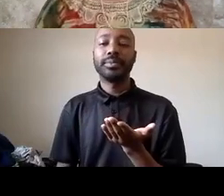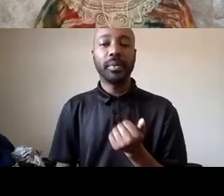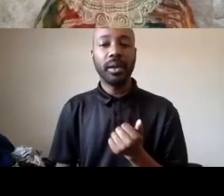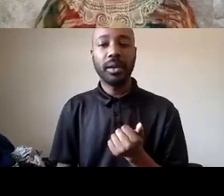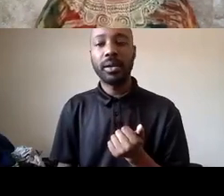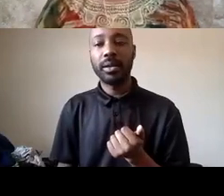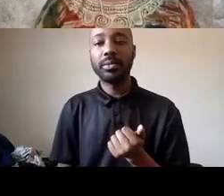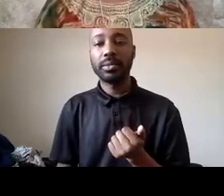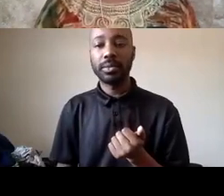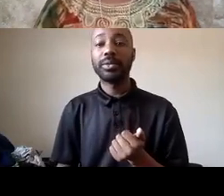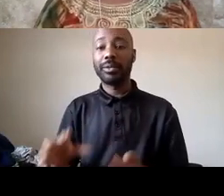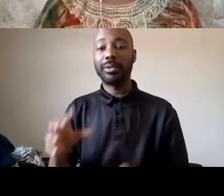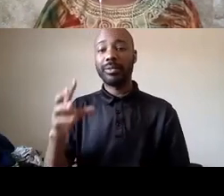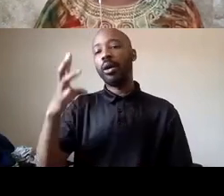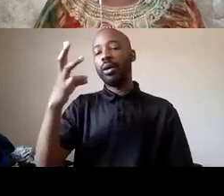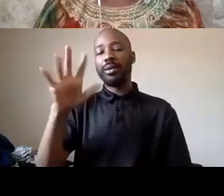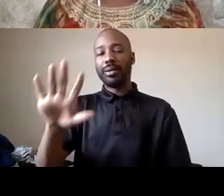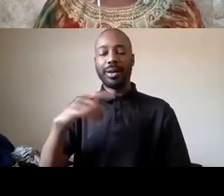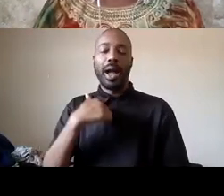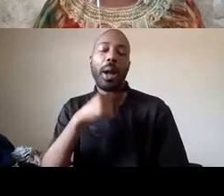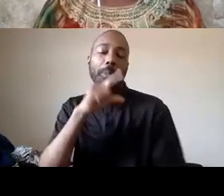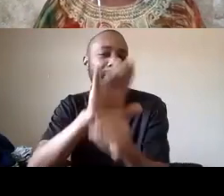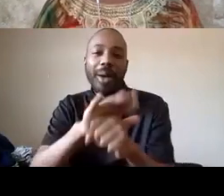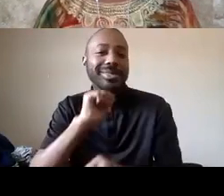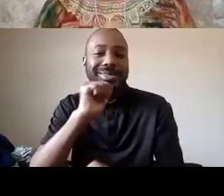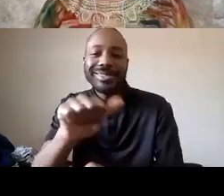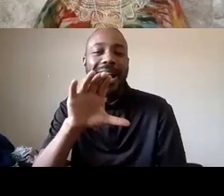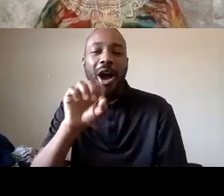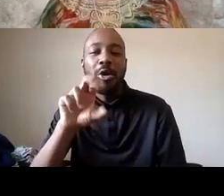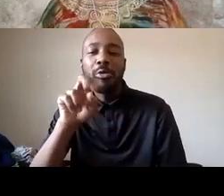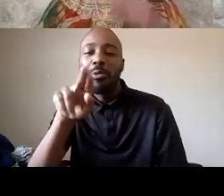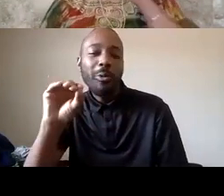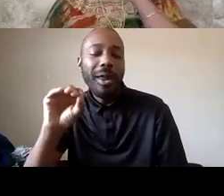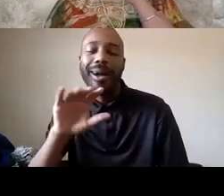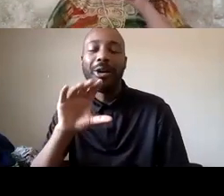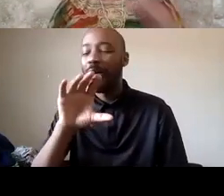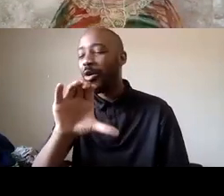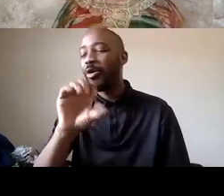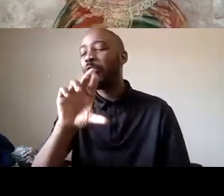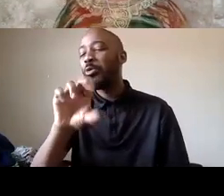every wednesday i promise it's not coronavirus it's just that i need to drink more water and i'm talking too much